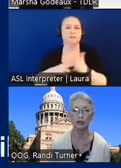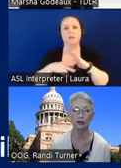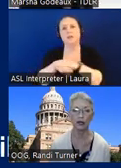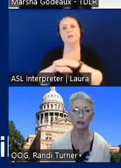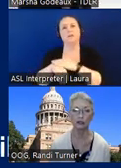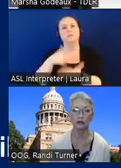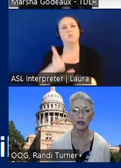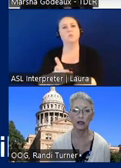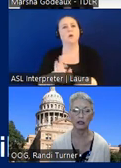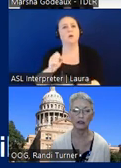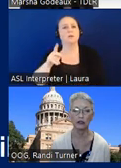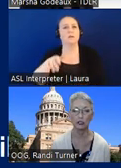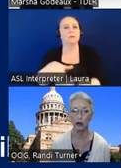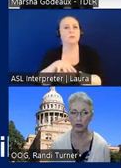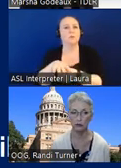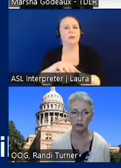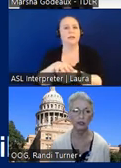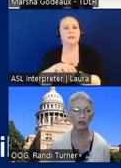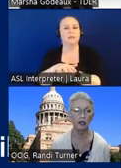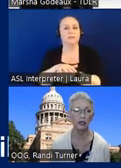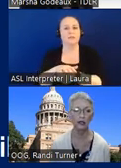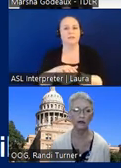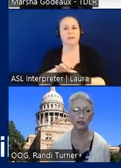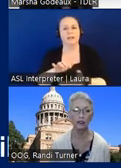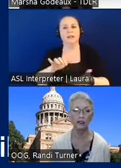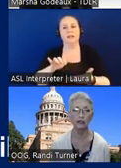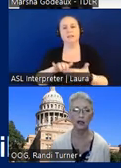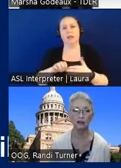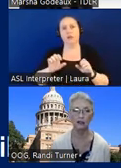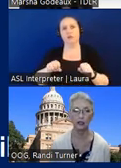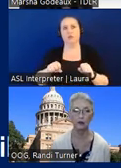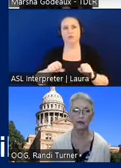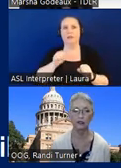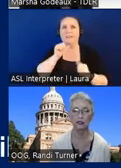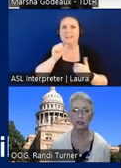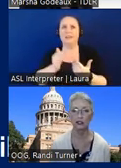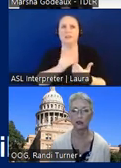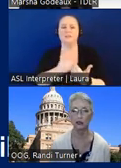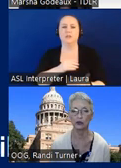locations that unduly possibly inconvenience non-disabled facility users